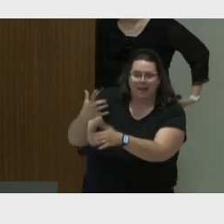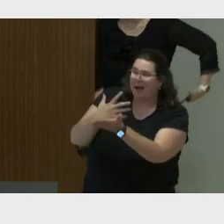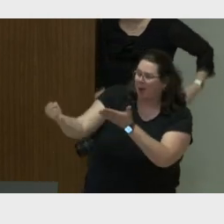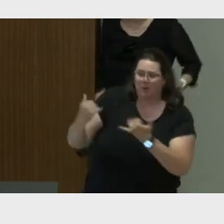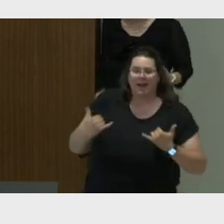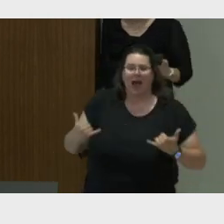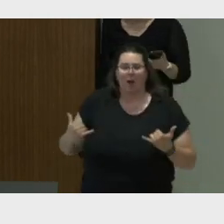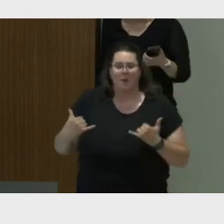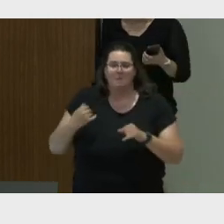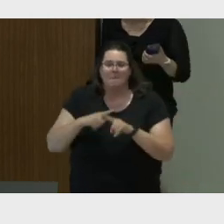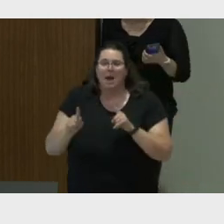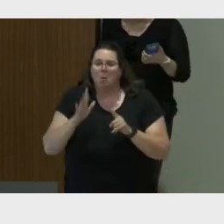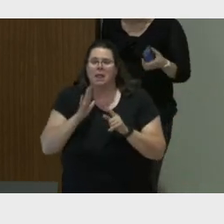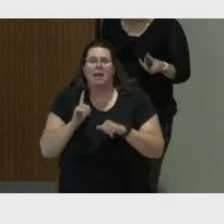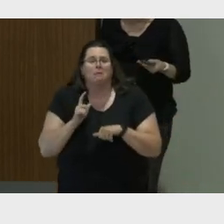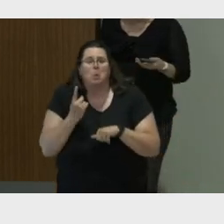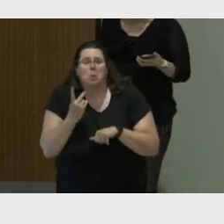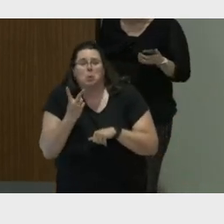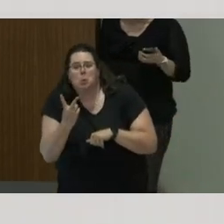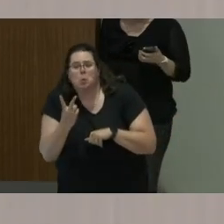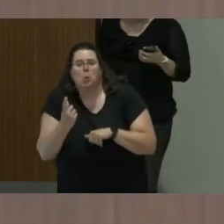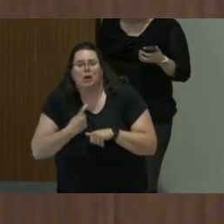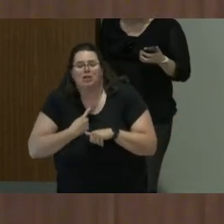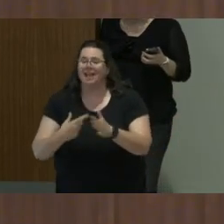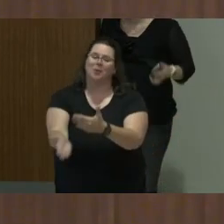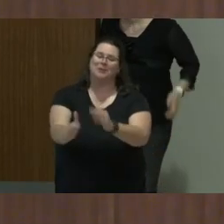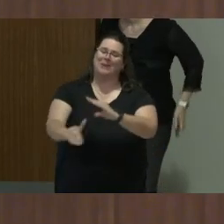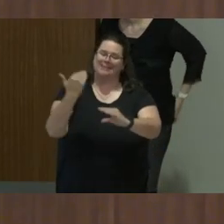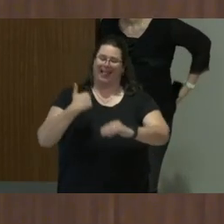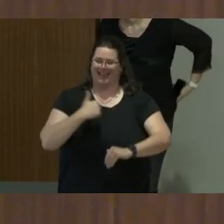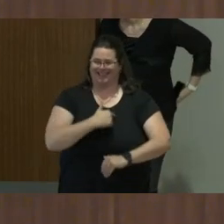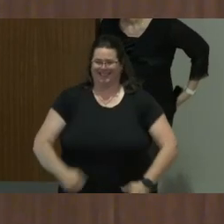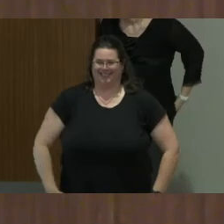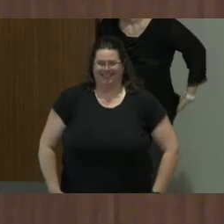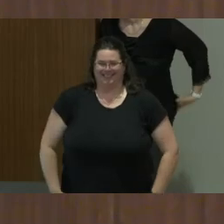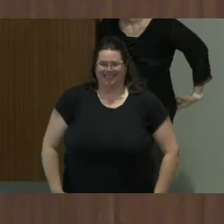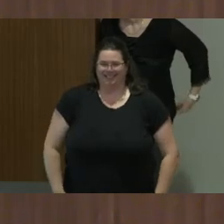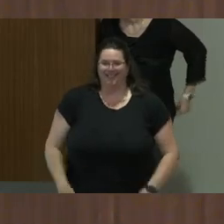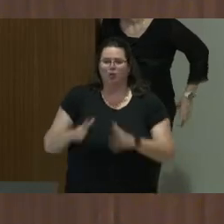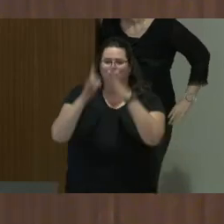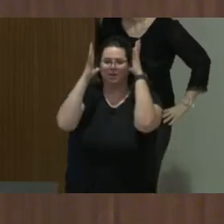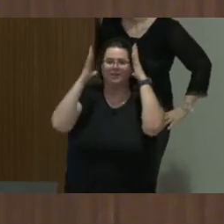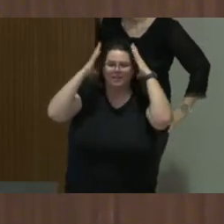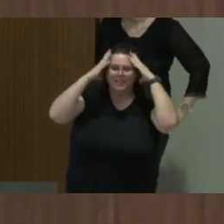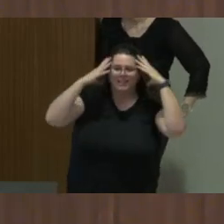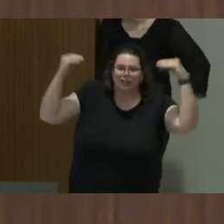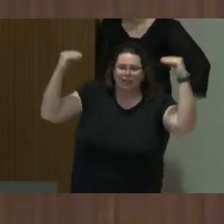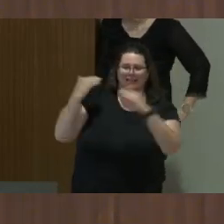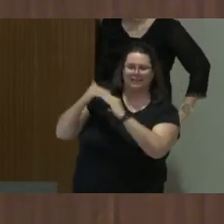one or two questions, and otherwise you can e-mail us to the Dutch e-mail addresses. Any questions?